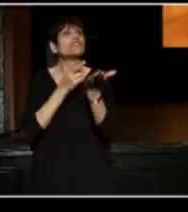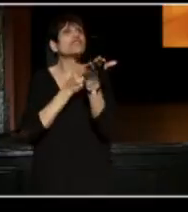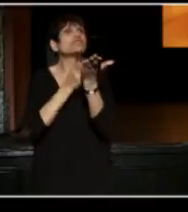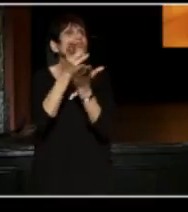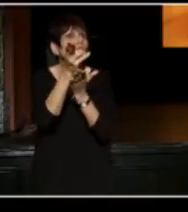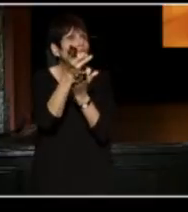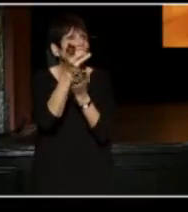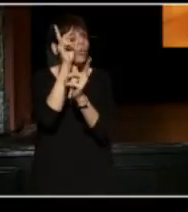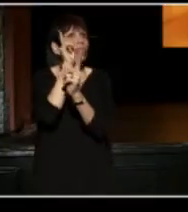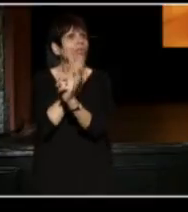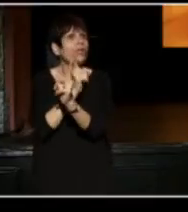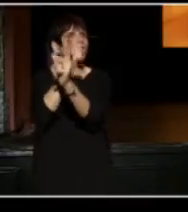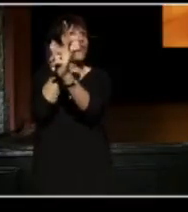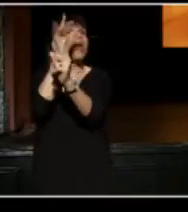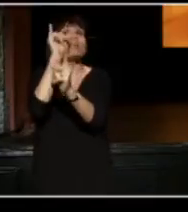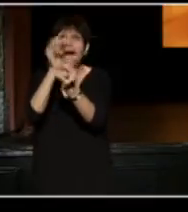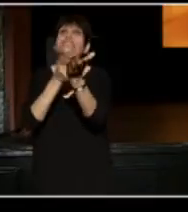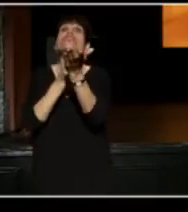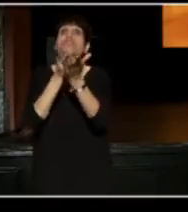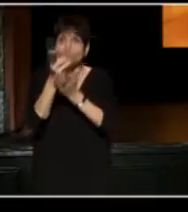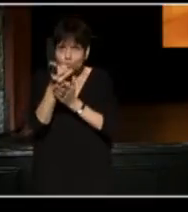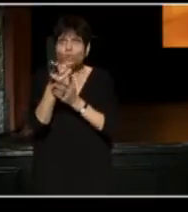and that's the truth. Thant's the truth.